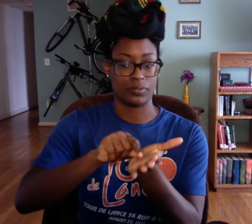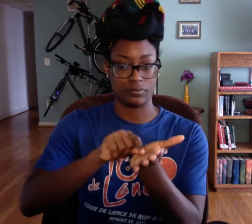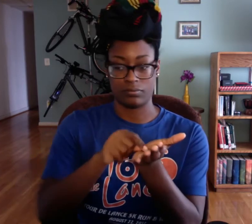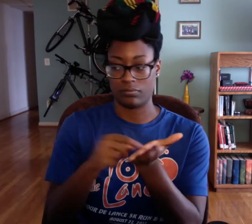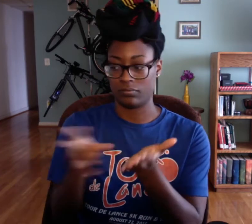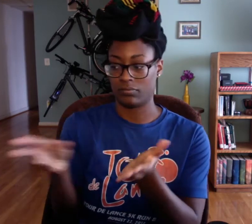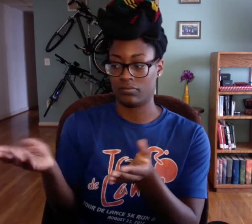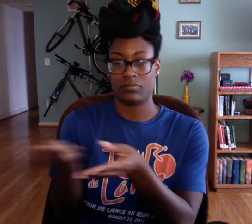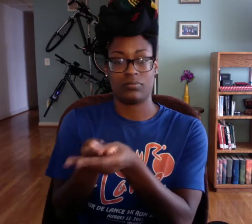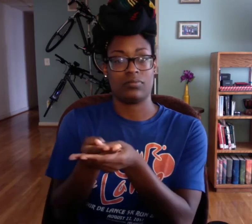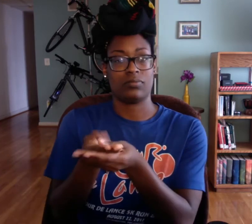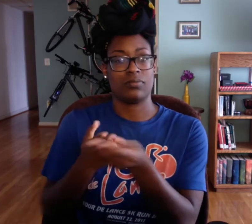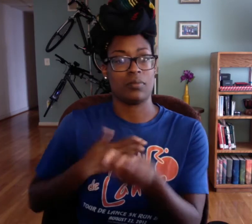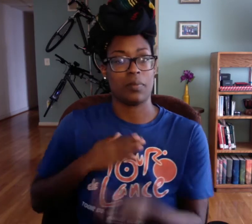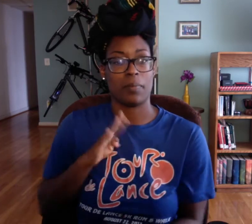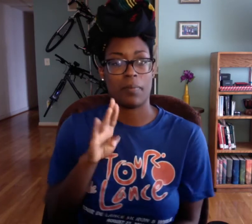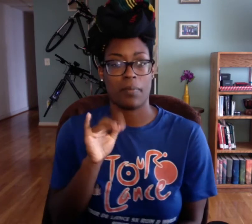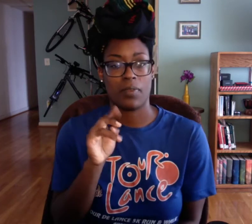Print it out and put that in my binder.